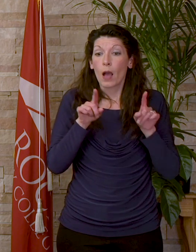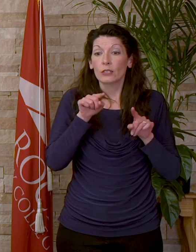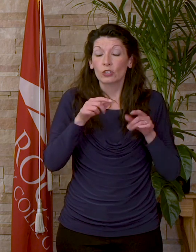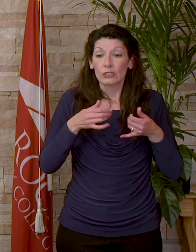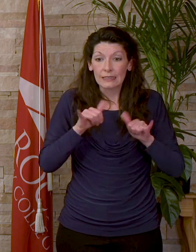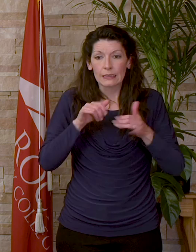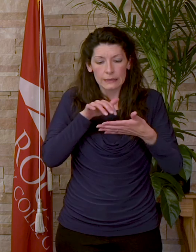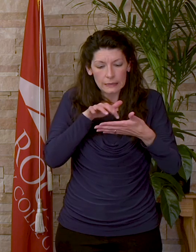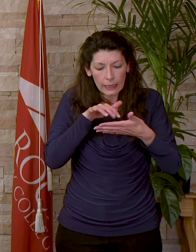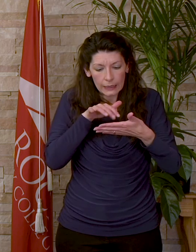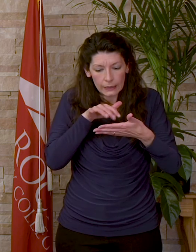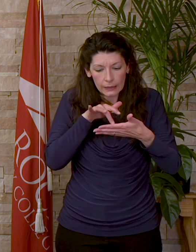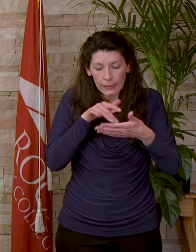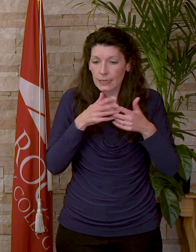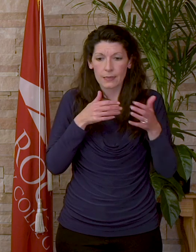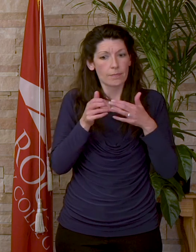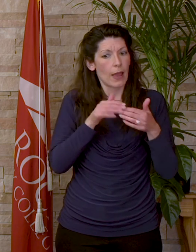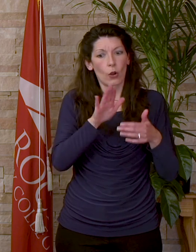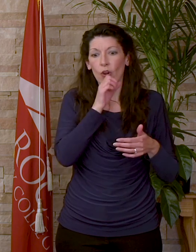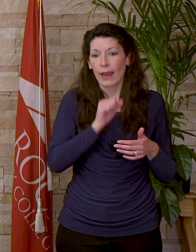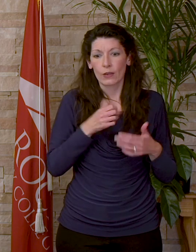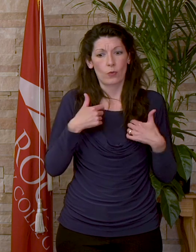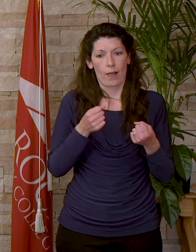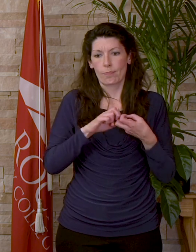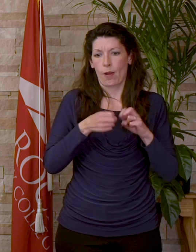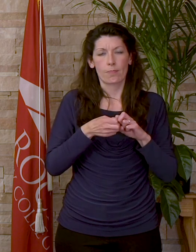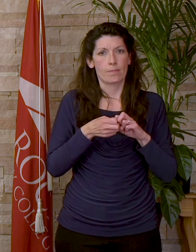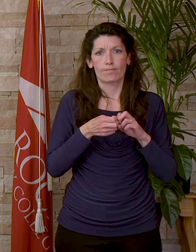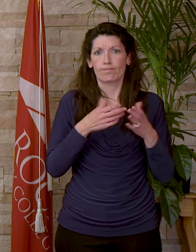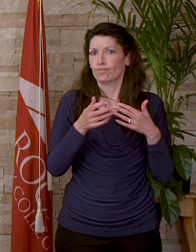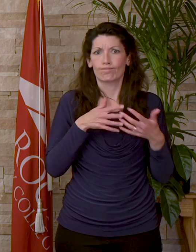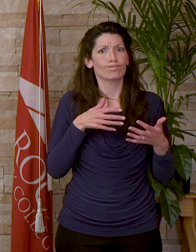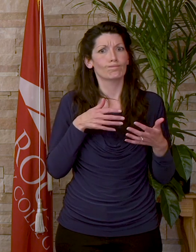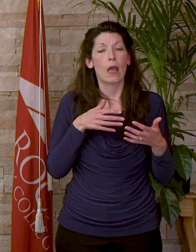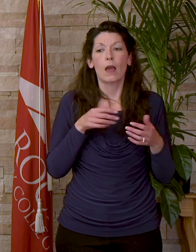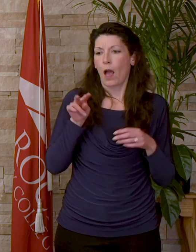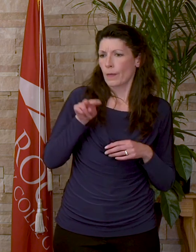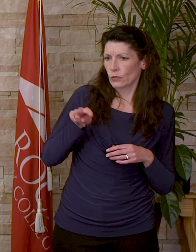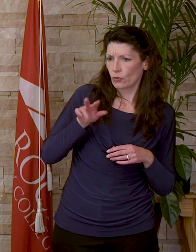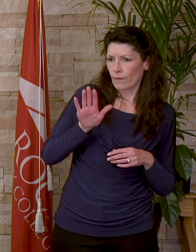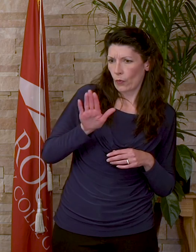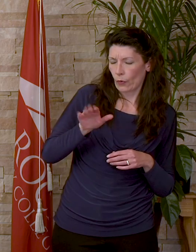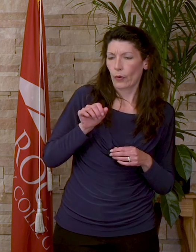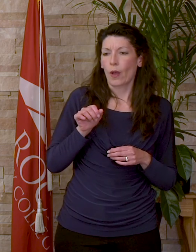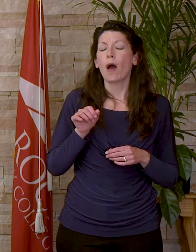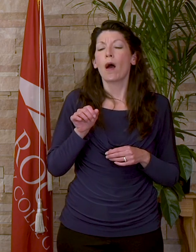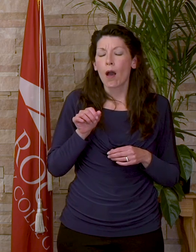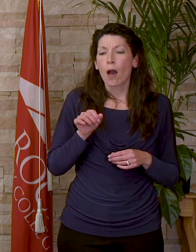studying despite her age and health problems. Observing her taught me an unforgettable lesson.